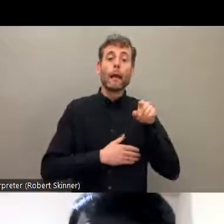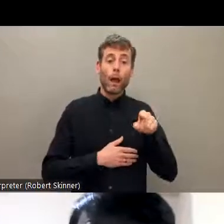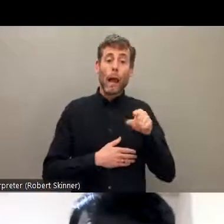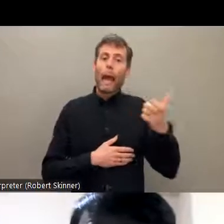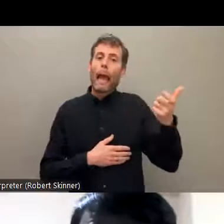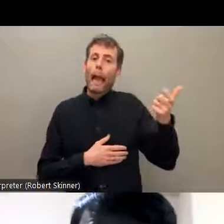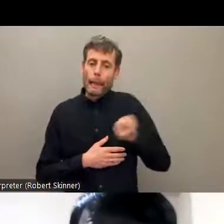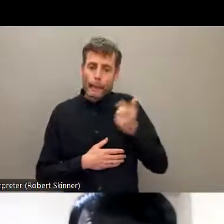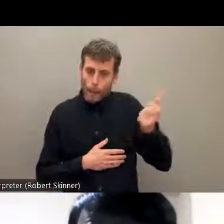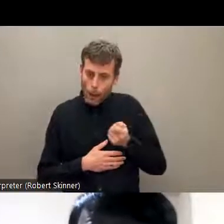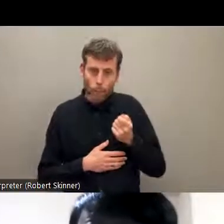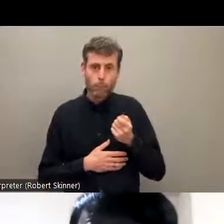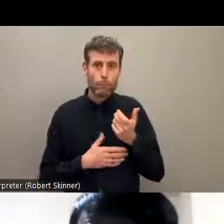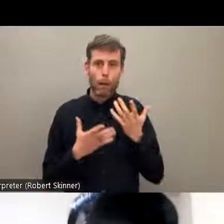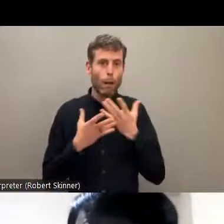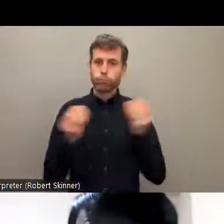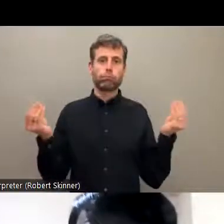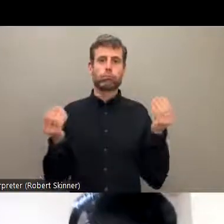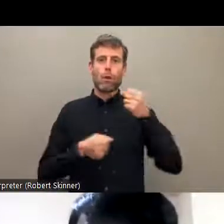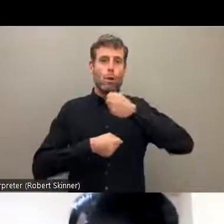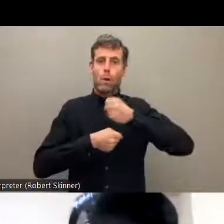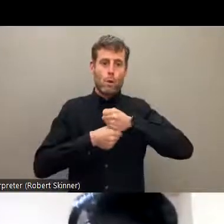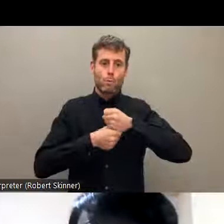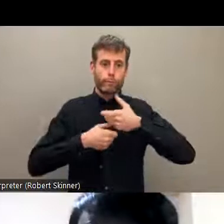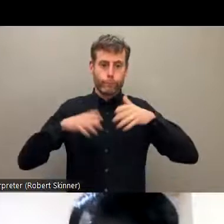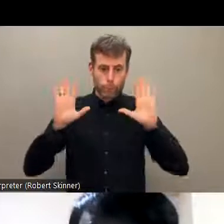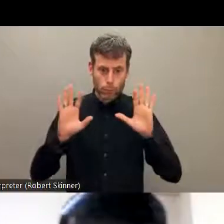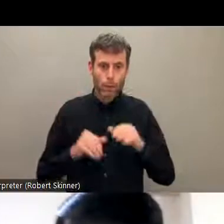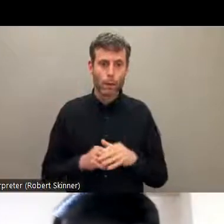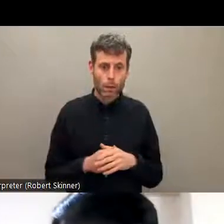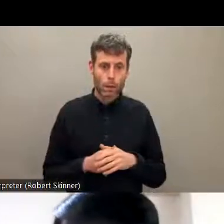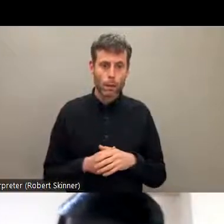food crisis and they also lost their